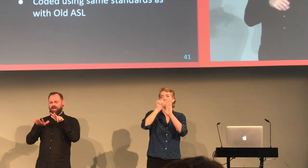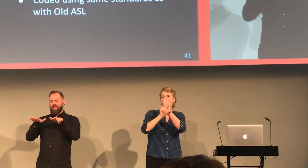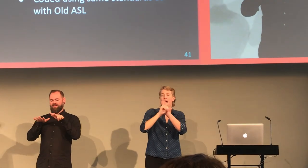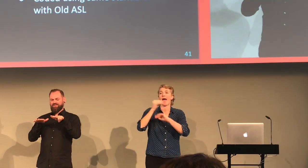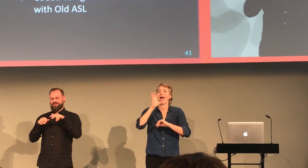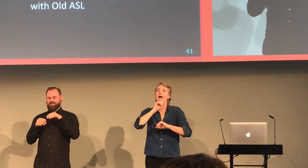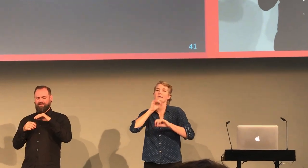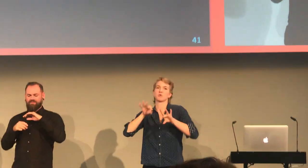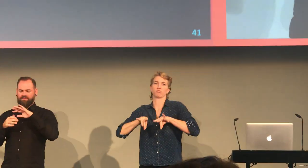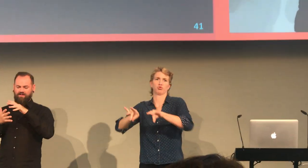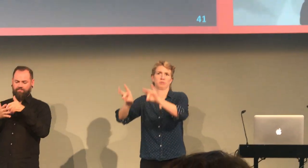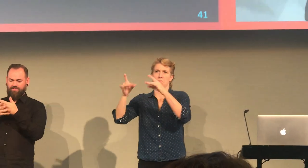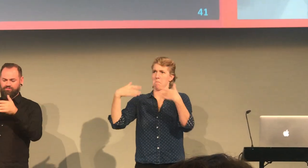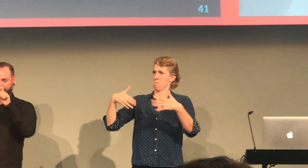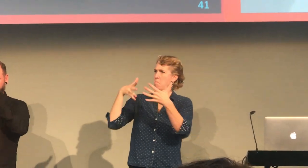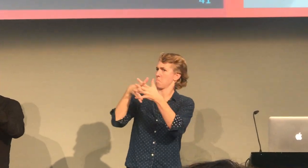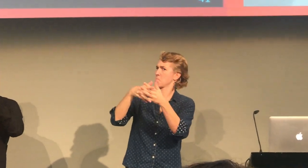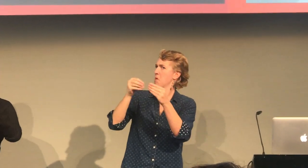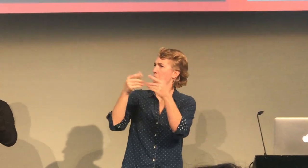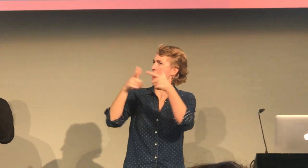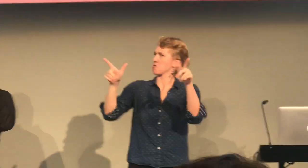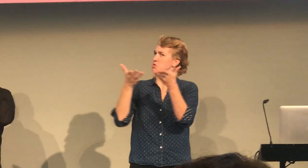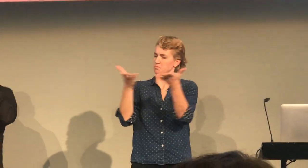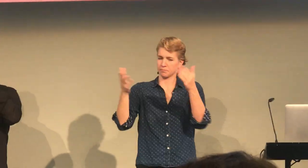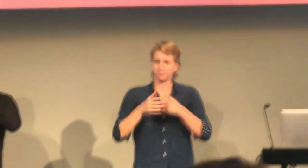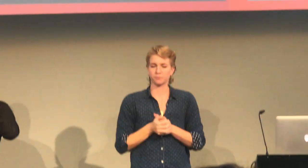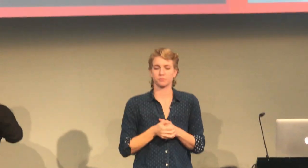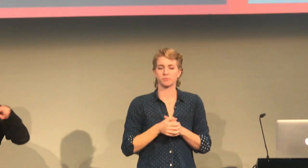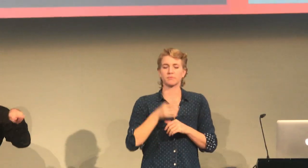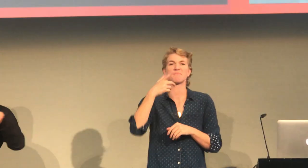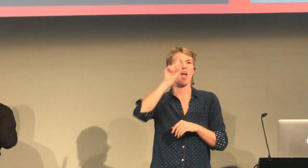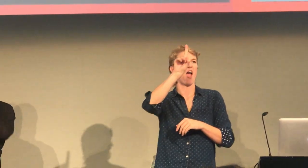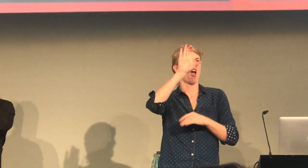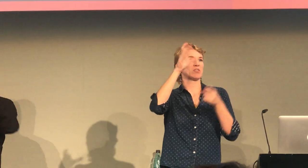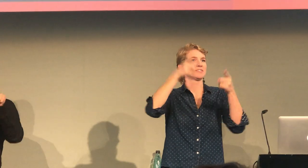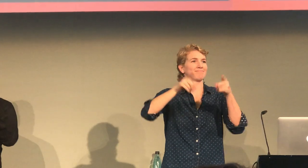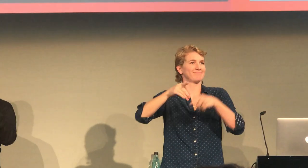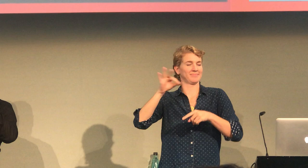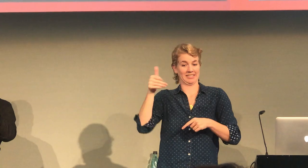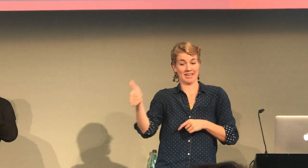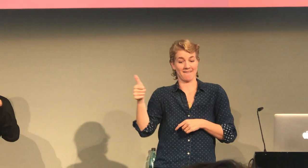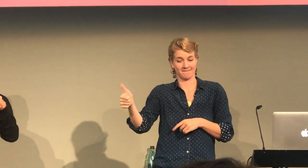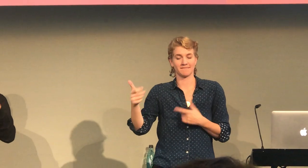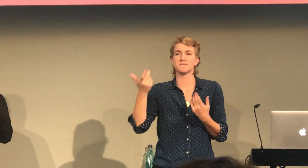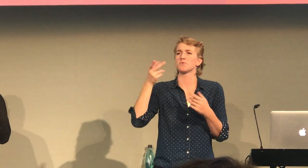We had 18 different signers of various backgrounds and ages and acquisition of sign language